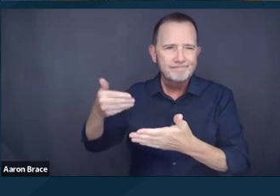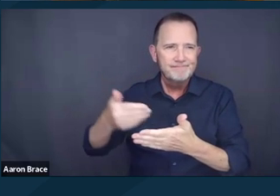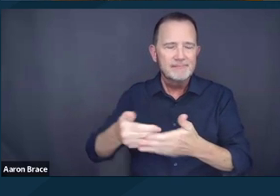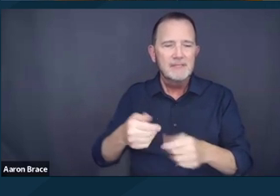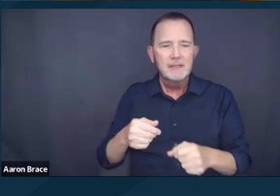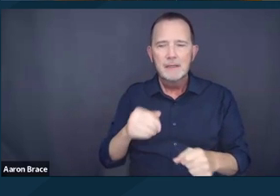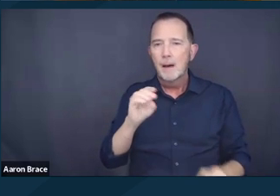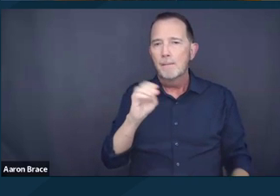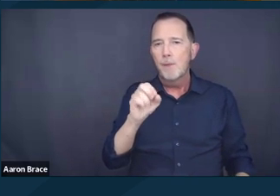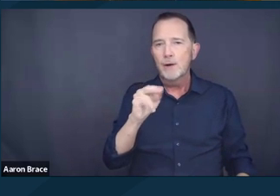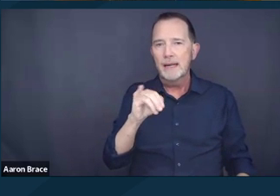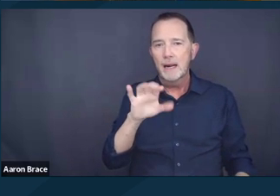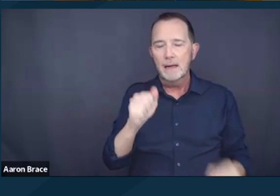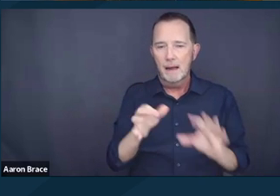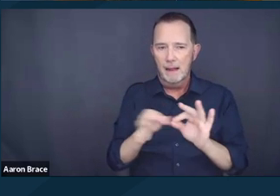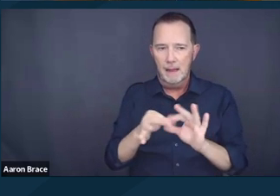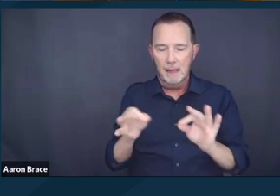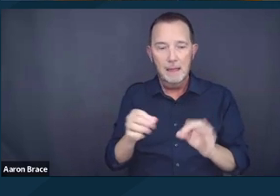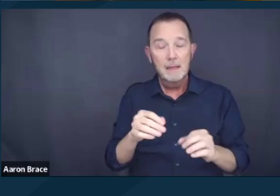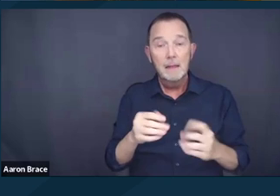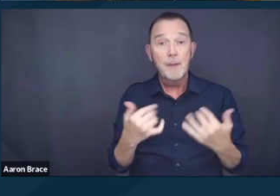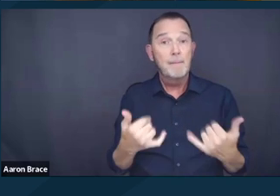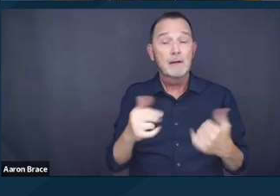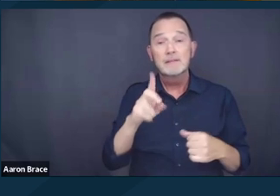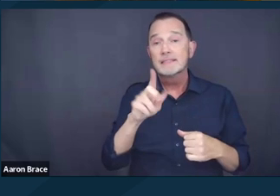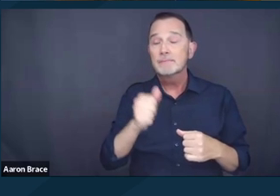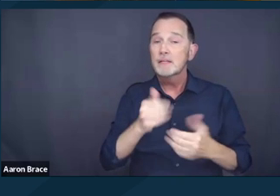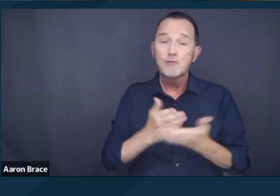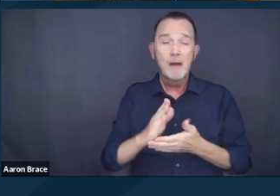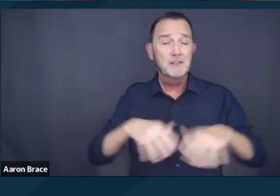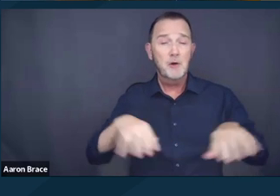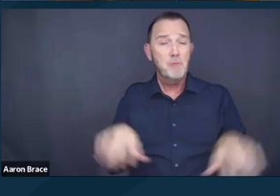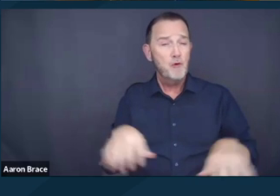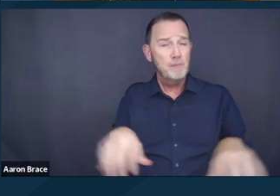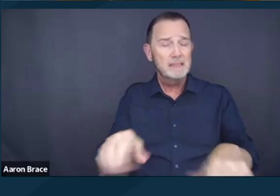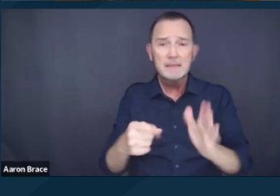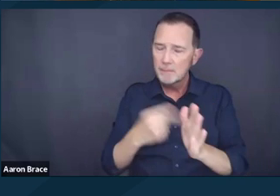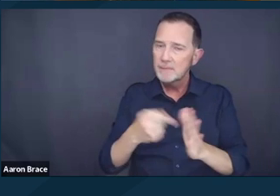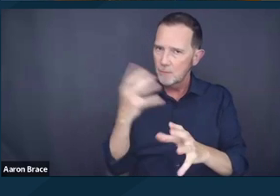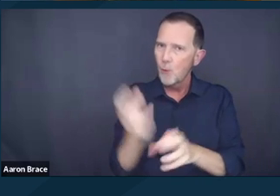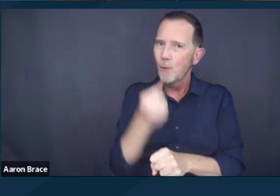the Modern Disability Rights Movement has seen judicial victories such as the salient Olmstead decision